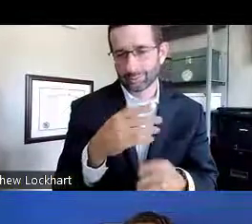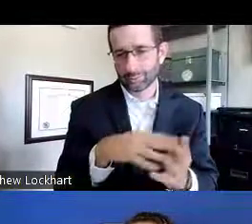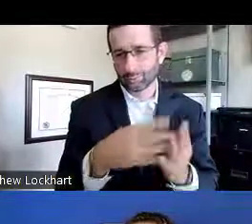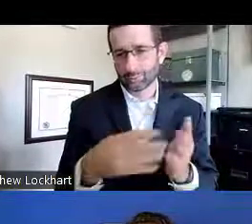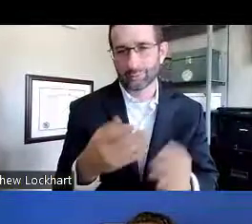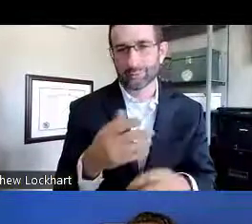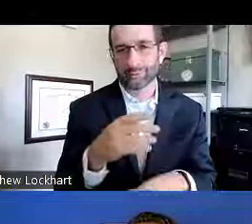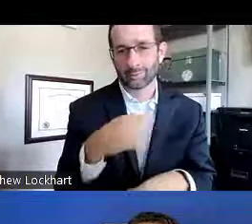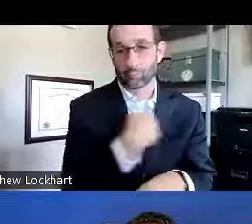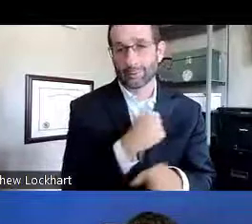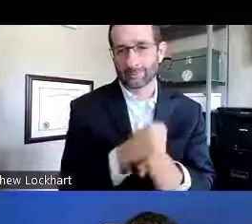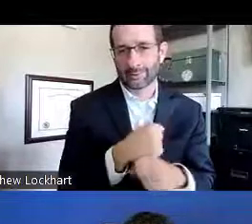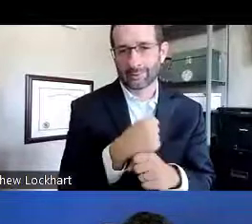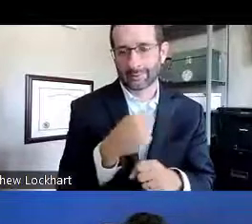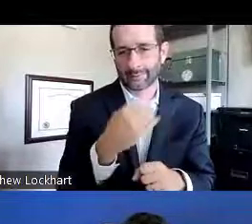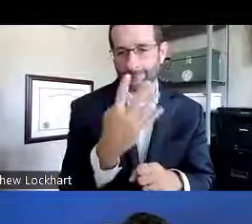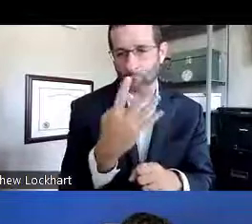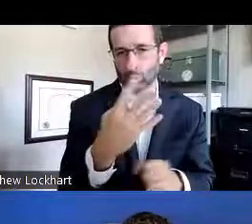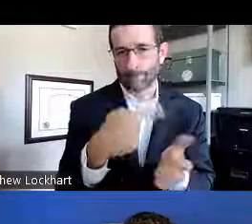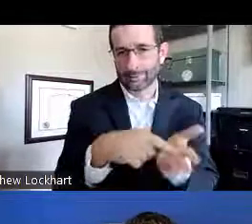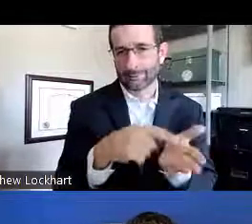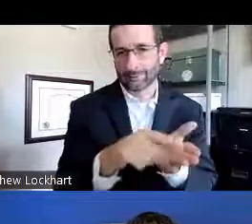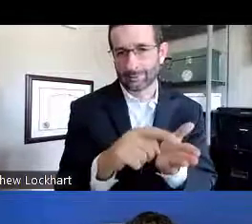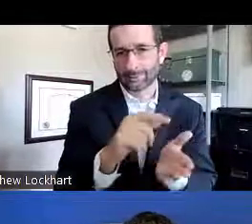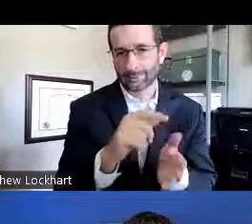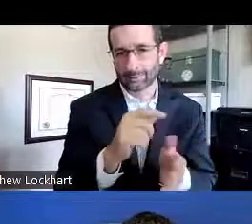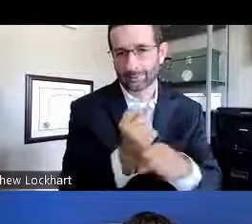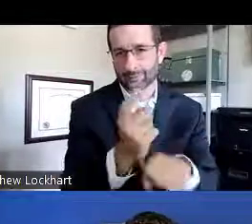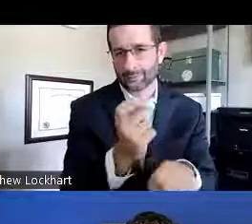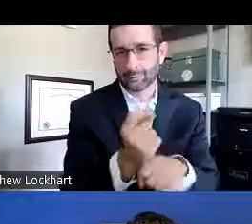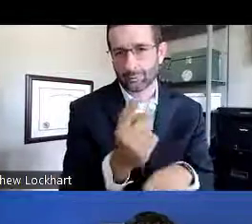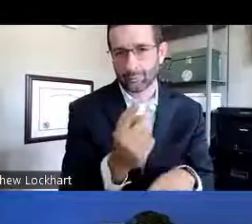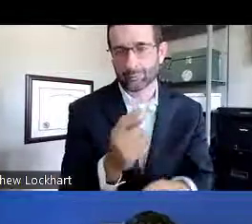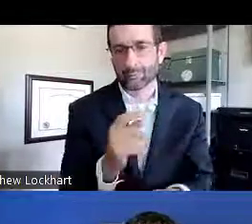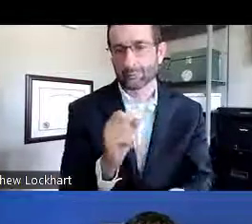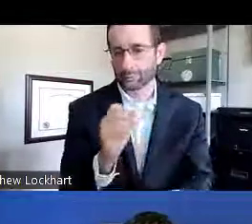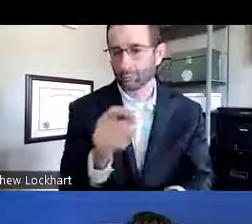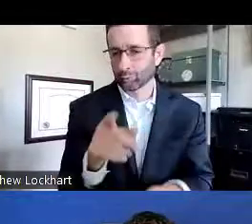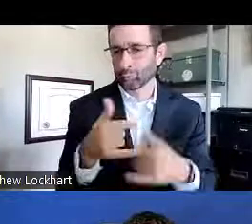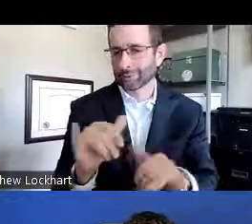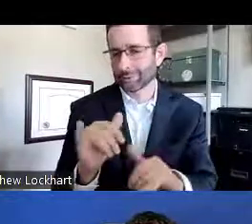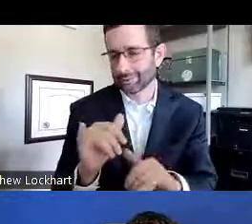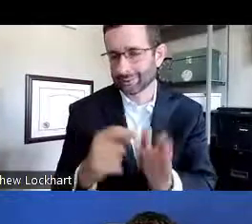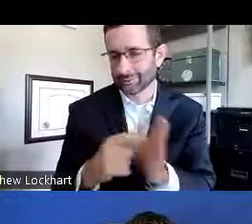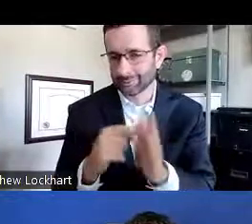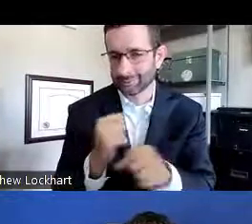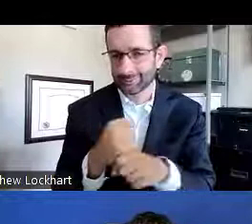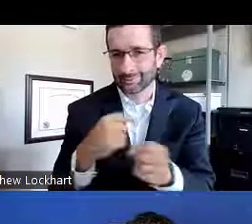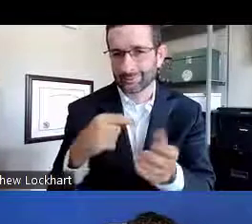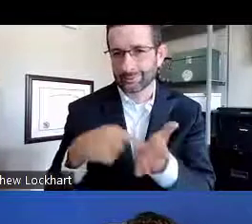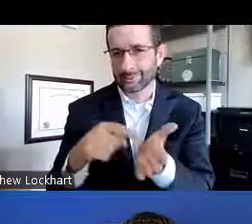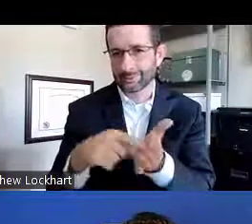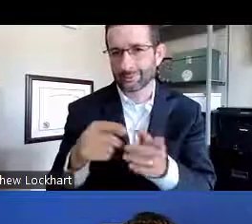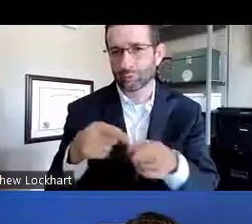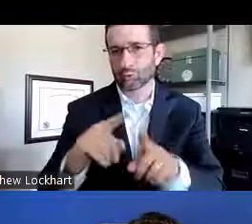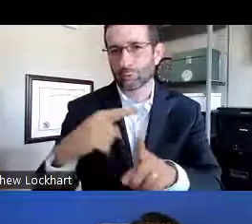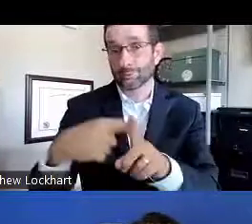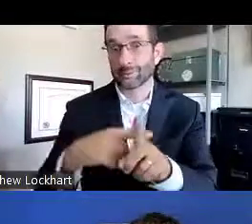on quarterly basis-es and schedules, so we make four payments annually. So you would still be required